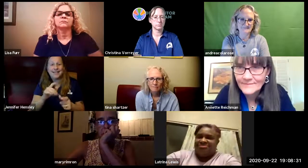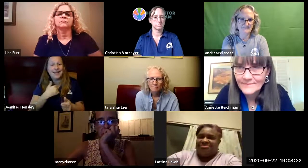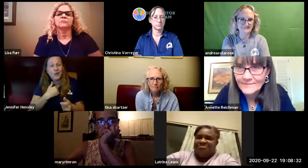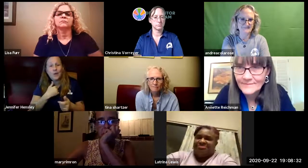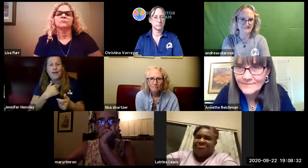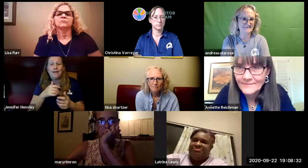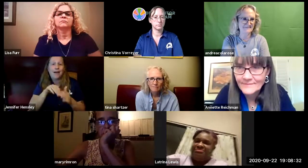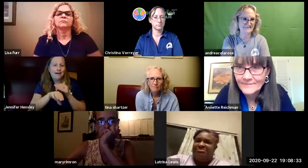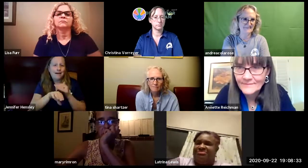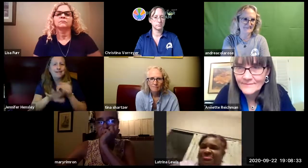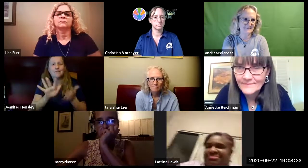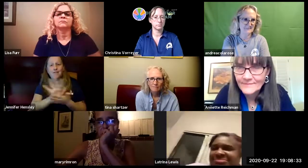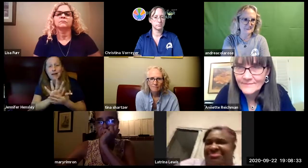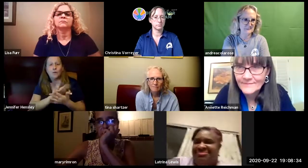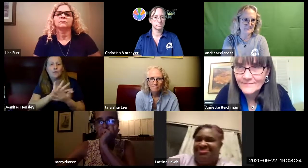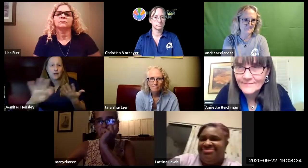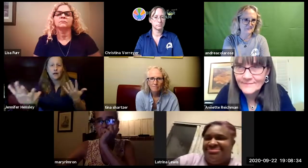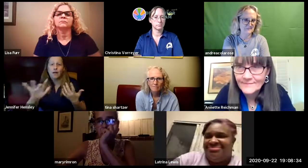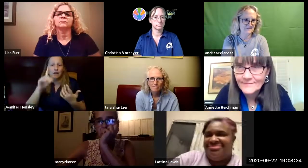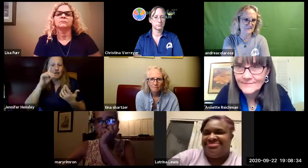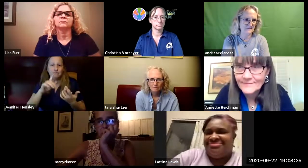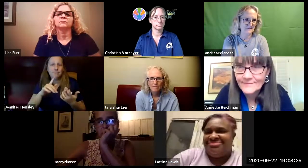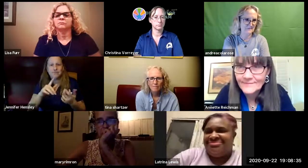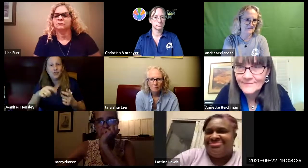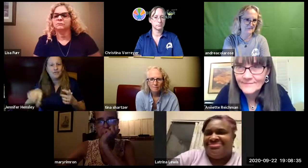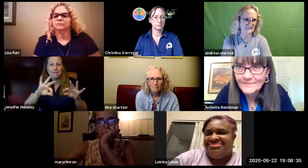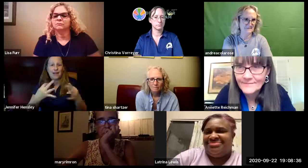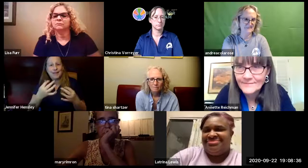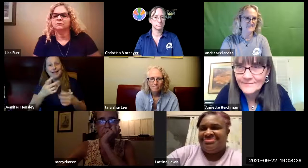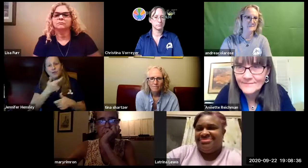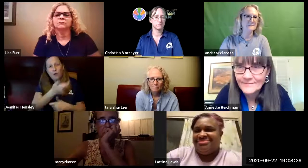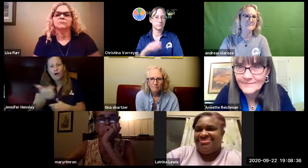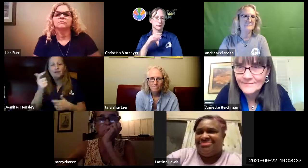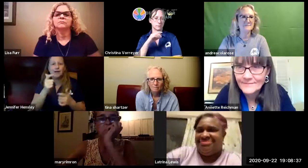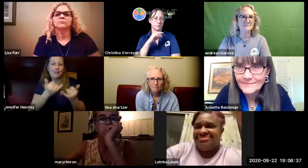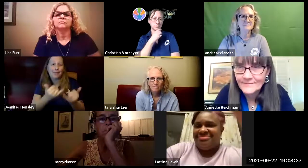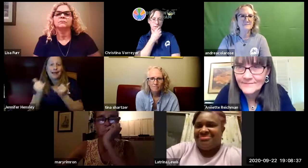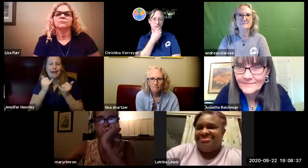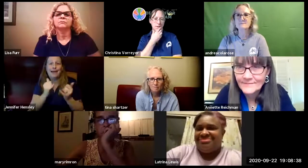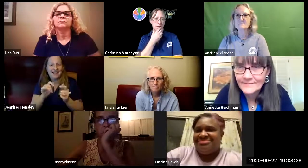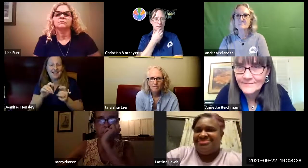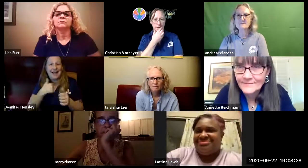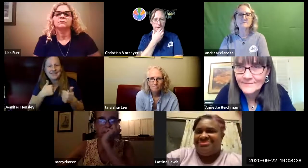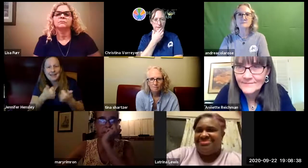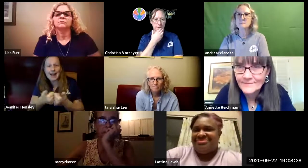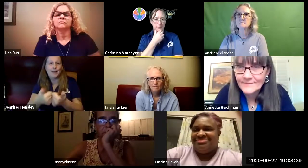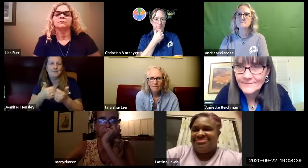keep it forever and you have access to videos and lots